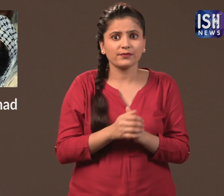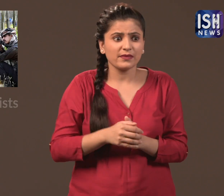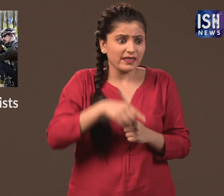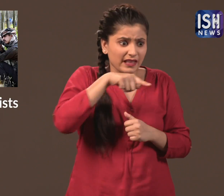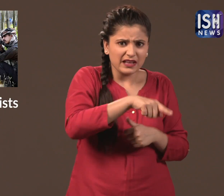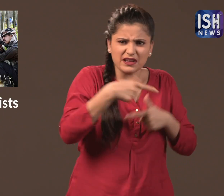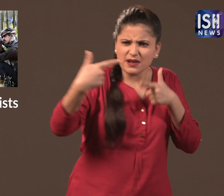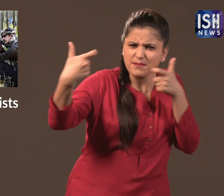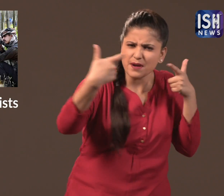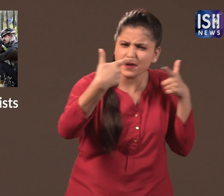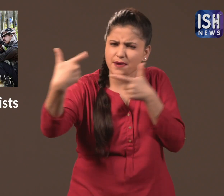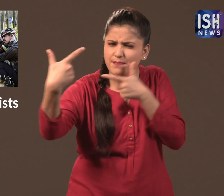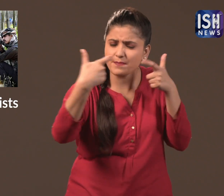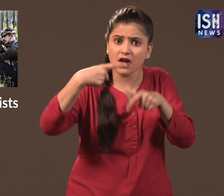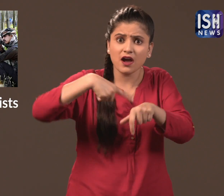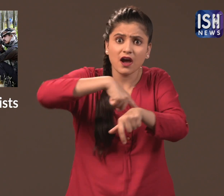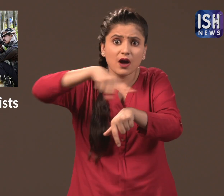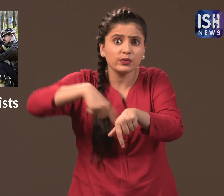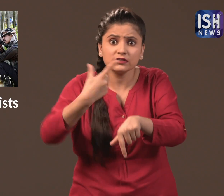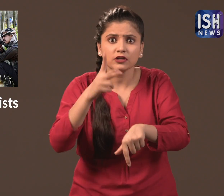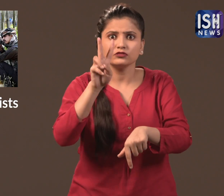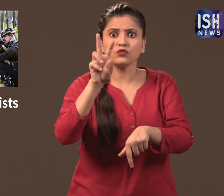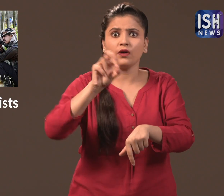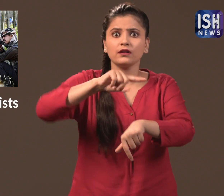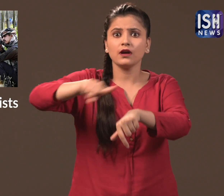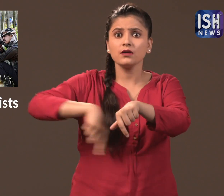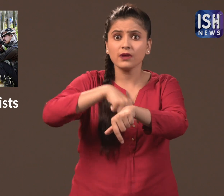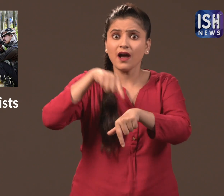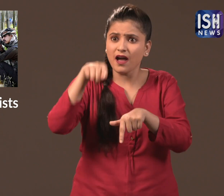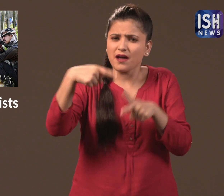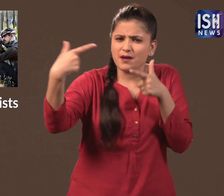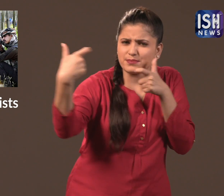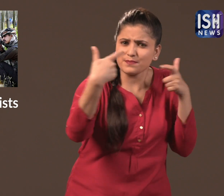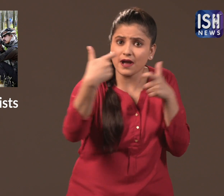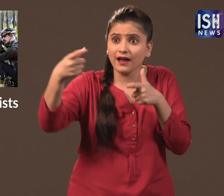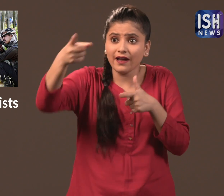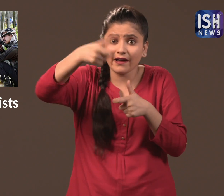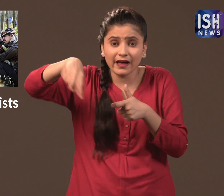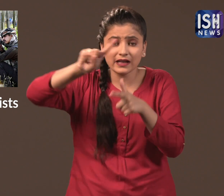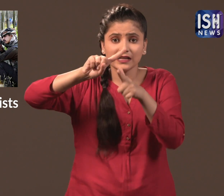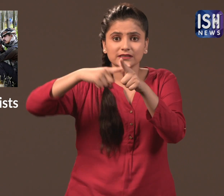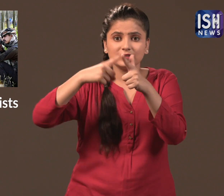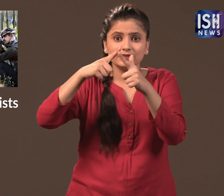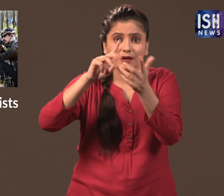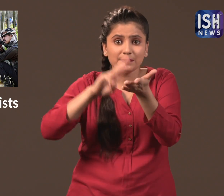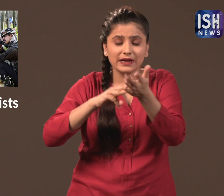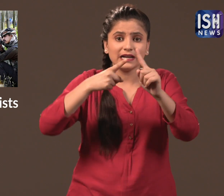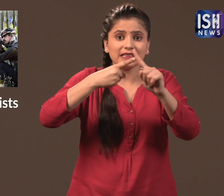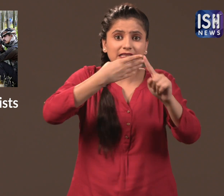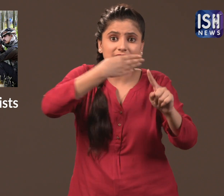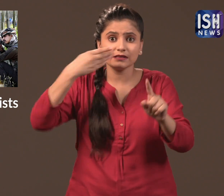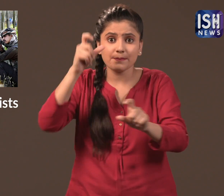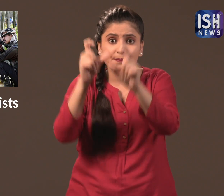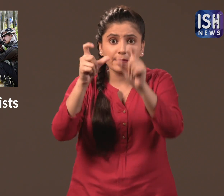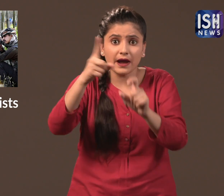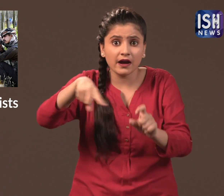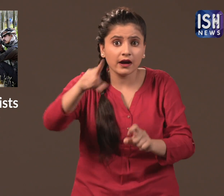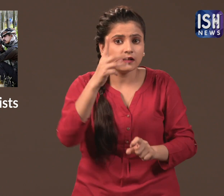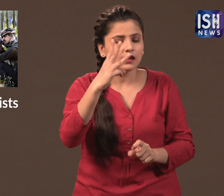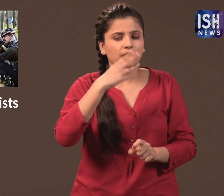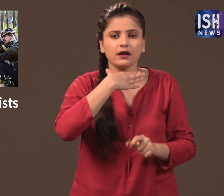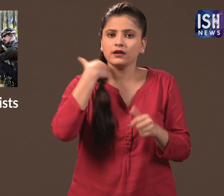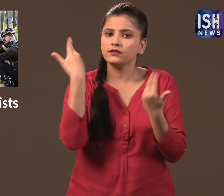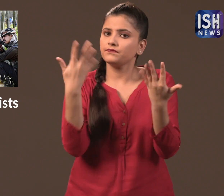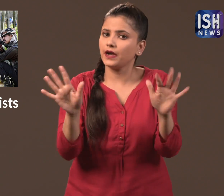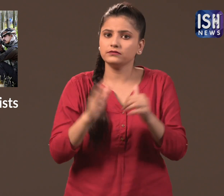The gun battle lasted for 20-hours, in which the army killed 3 of the JeM terrorists.